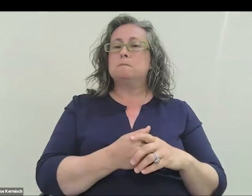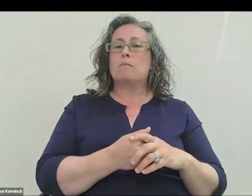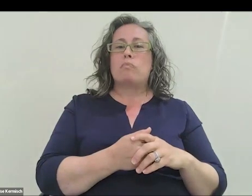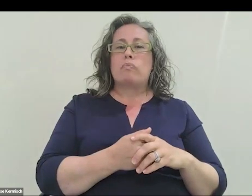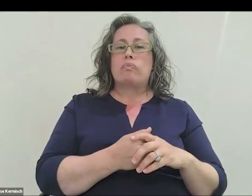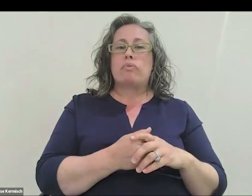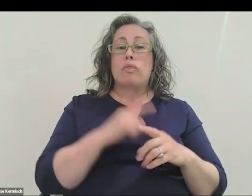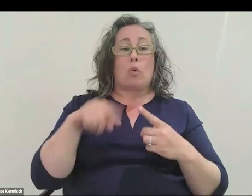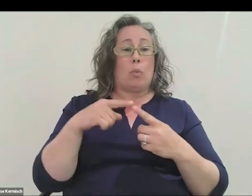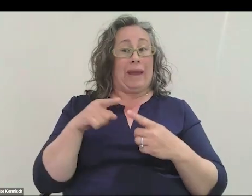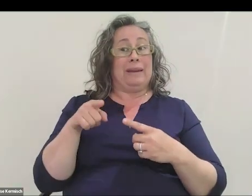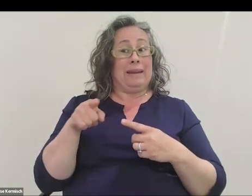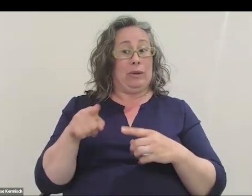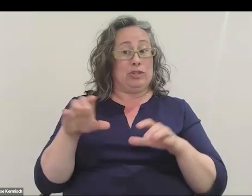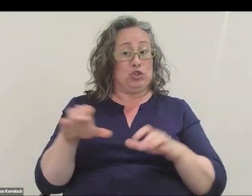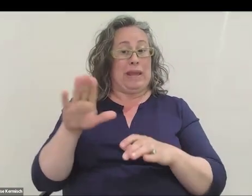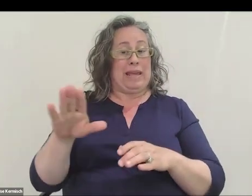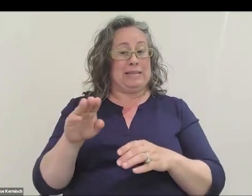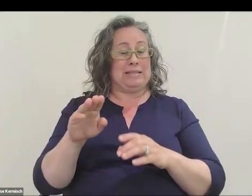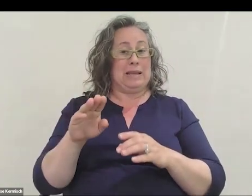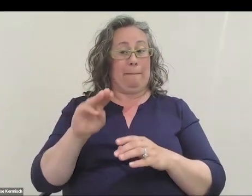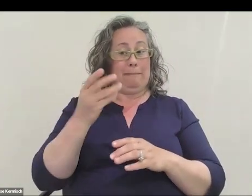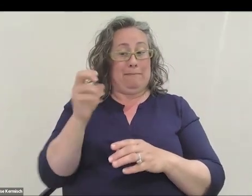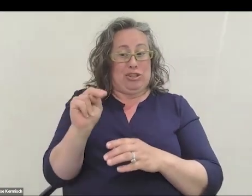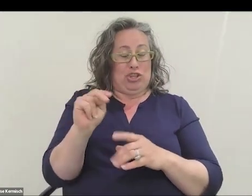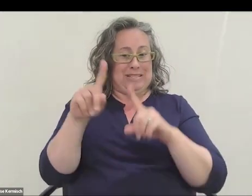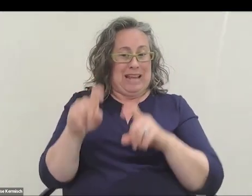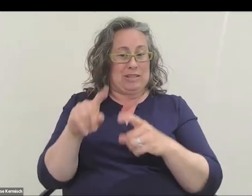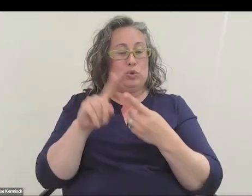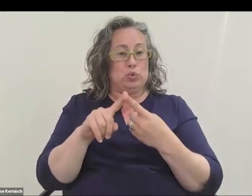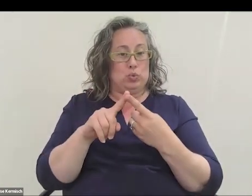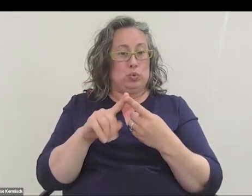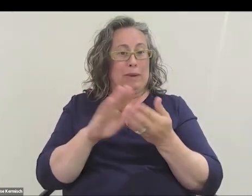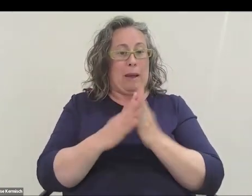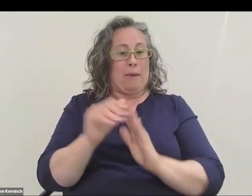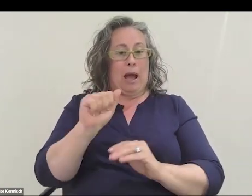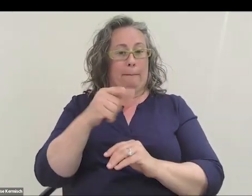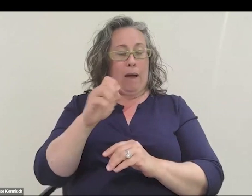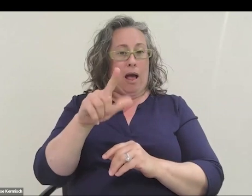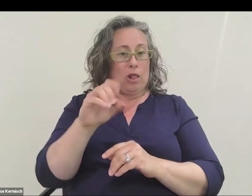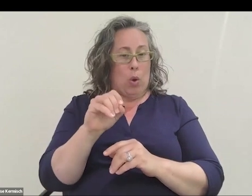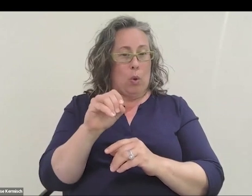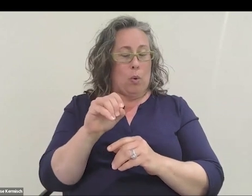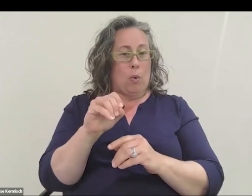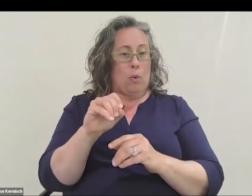When he was doing his admissions test at NASA to be an Apollo astronaut, he swapped his medical records